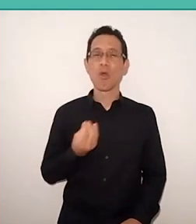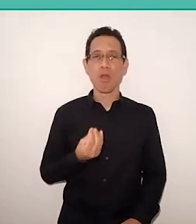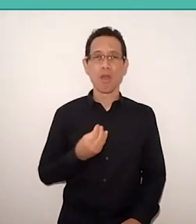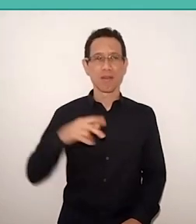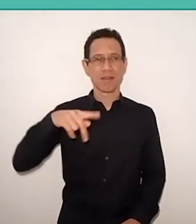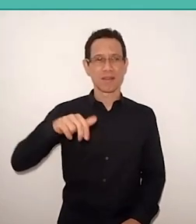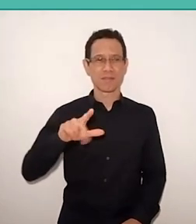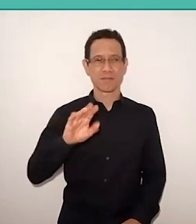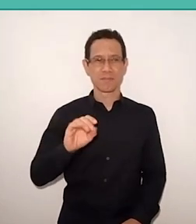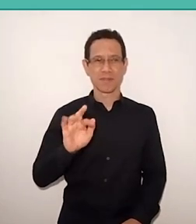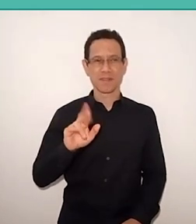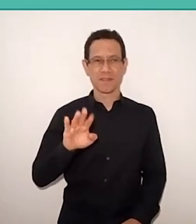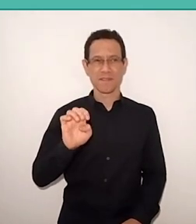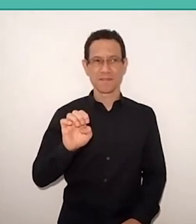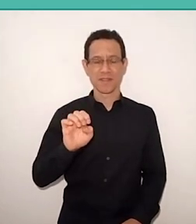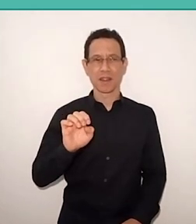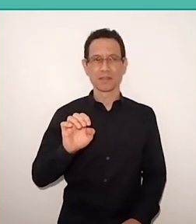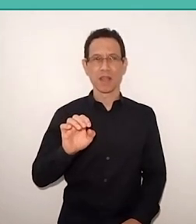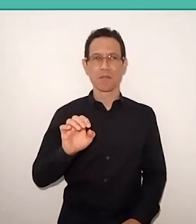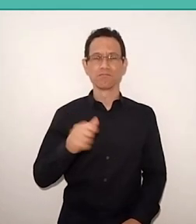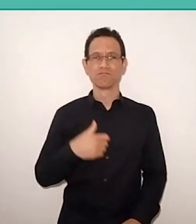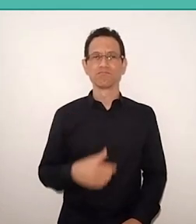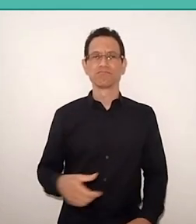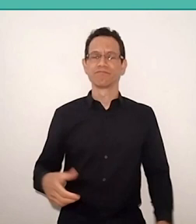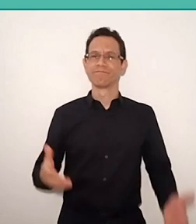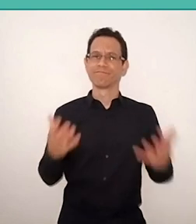revolted when not finding a Brazilian feijoada